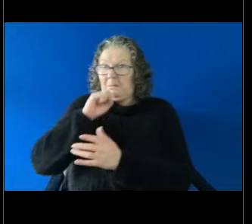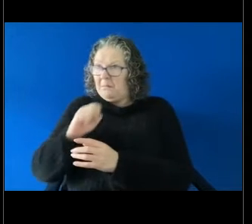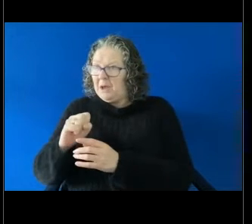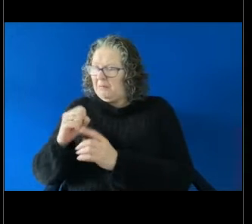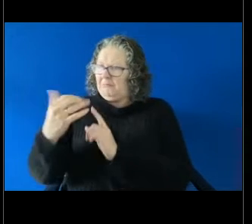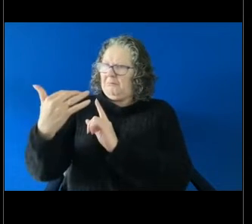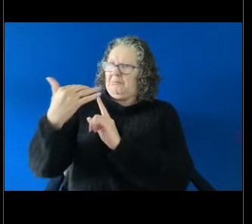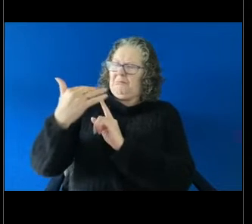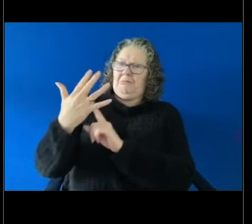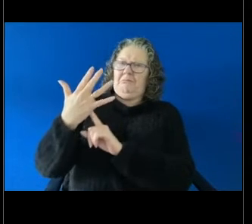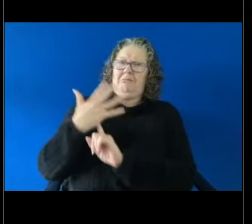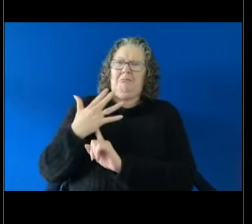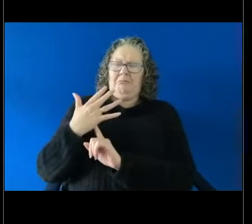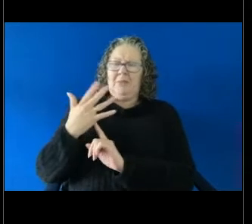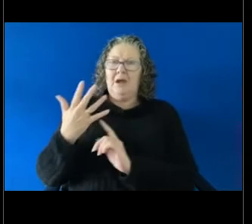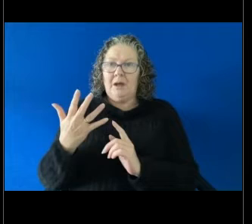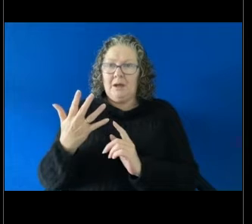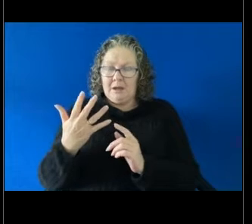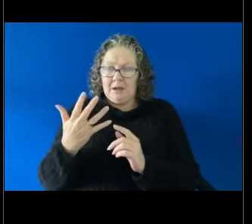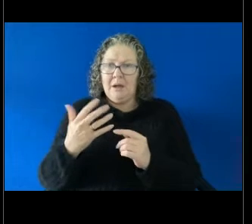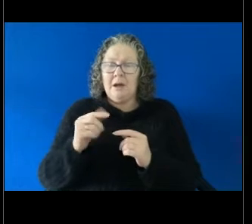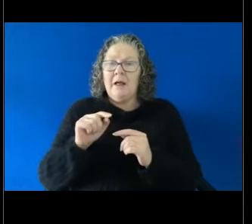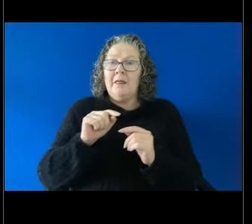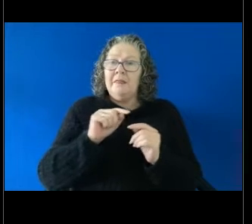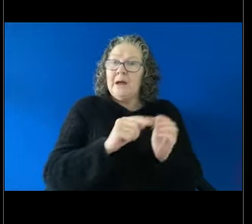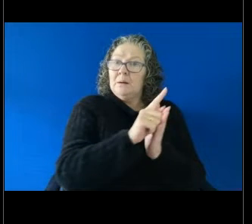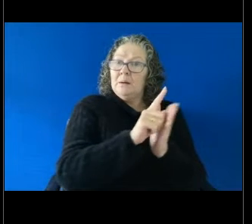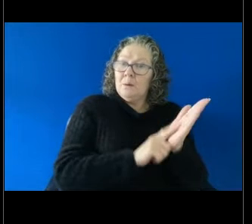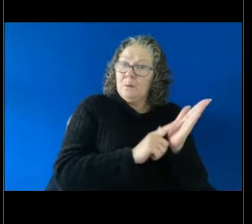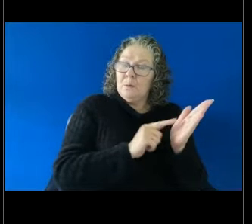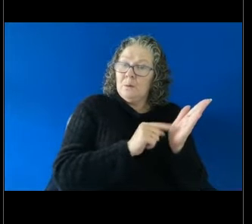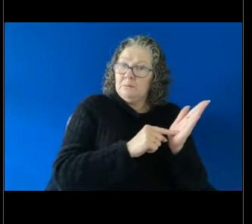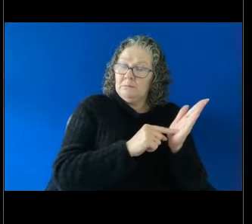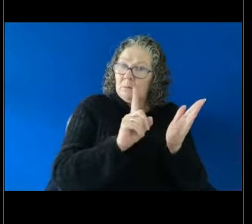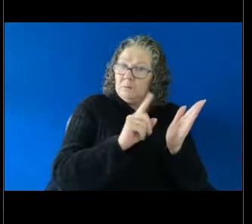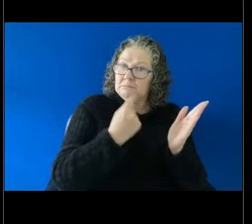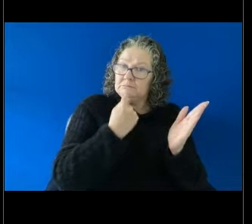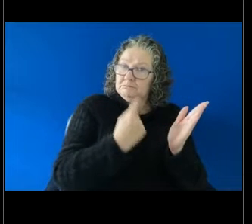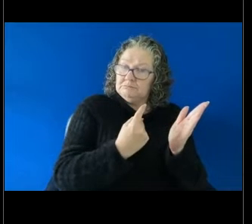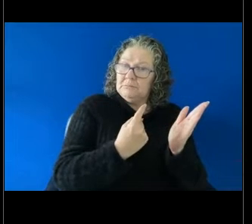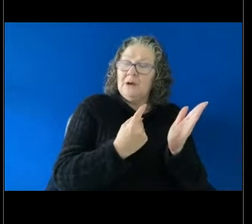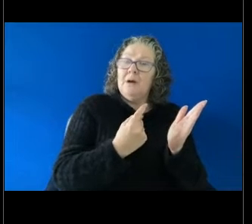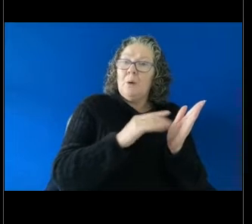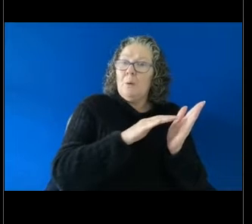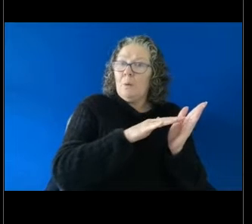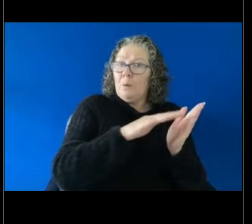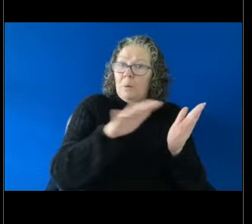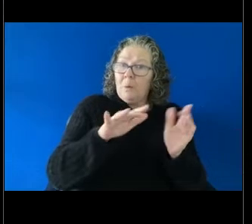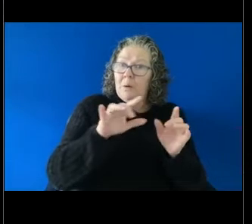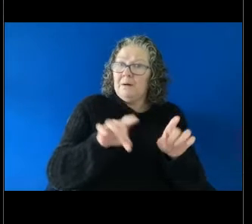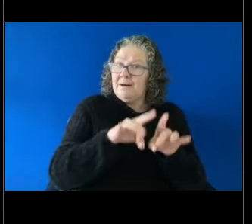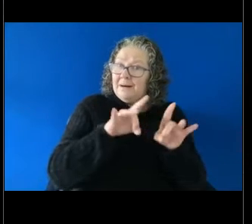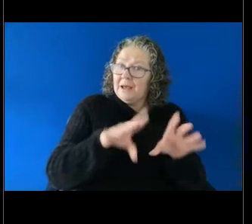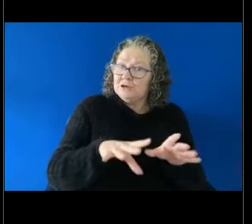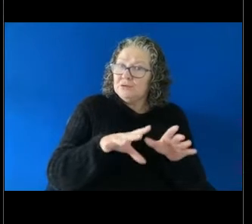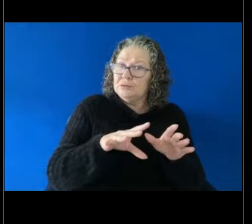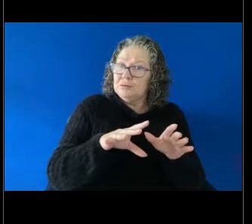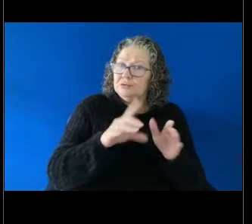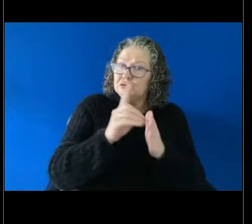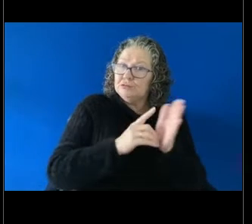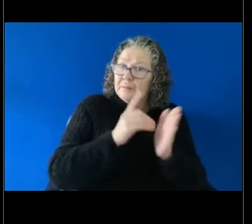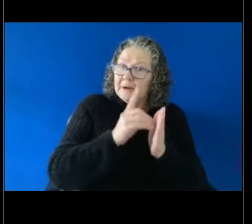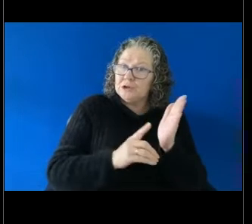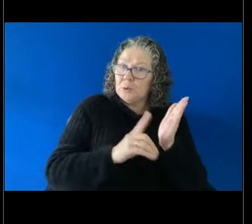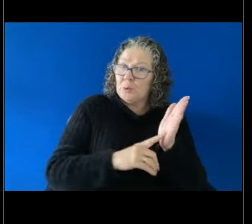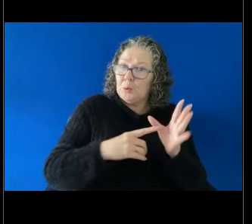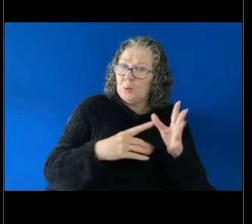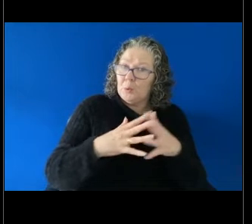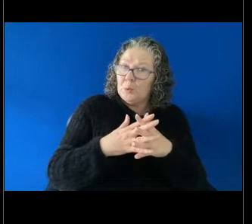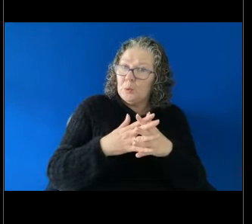The bill also proposes that all Federal discrimination laws would also have the 24-month